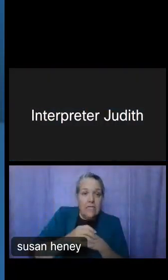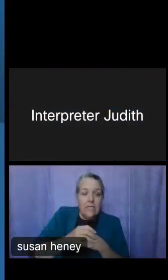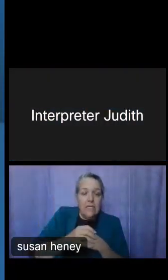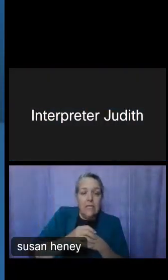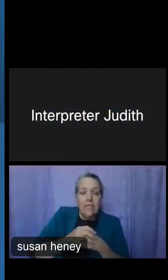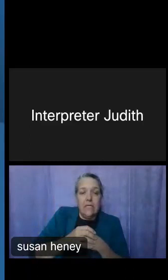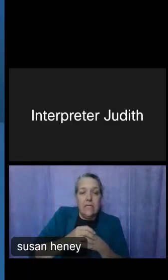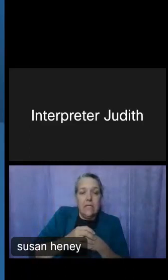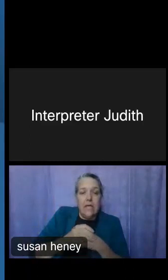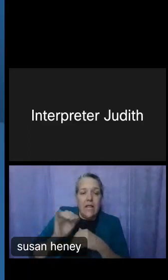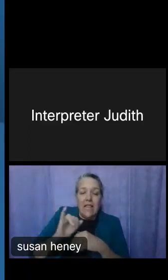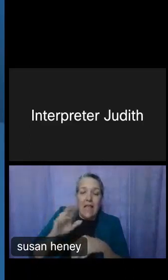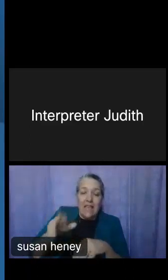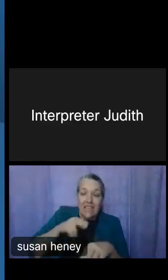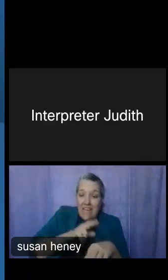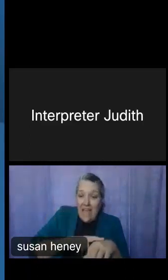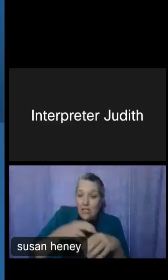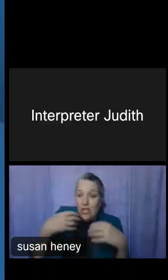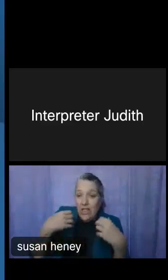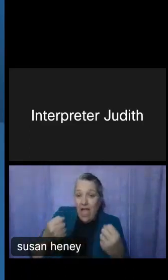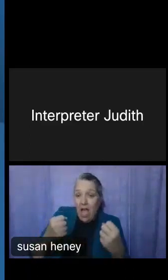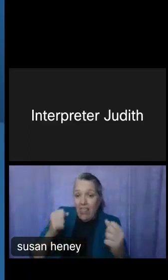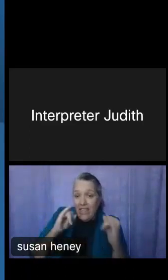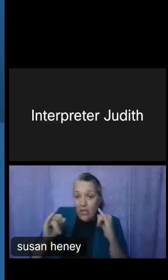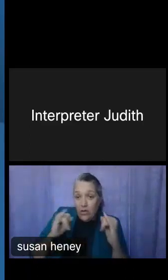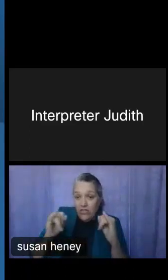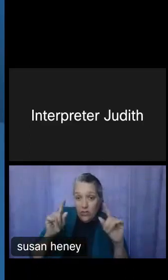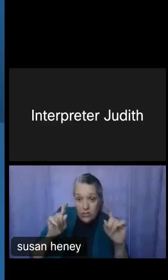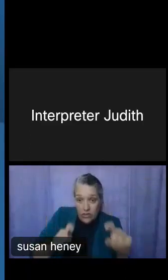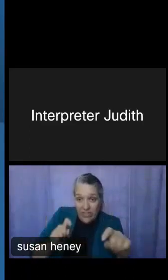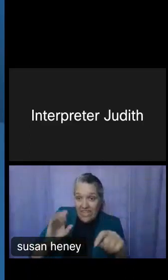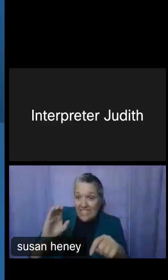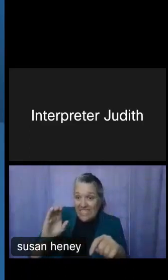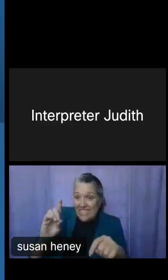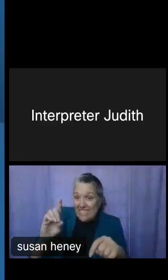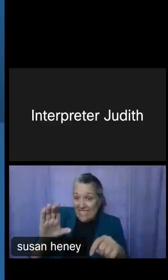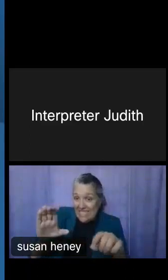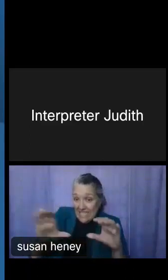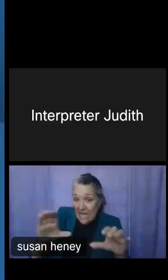National Health Interview Survey that's conducted by the CDC, like the Behavioral Risk Factor